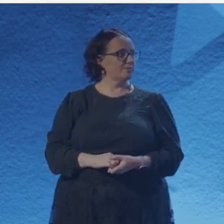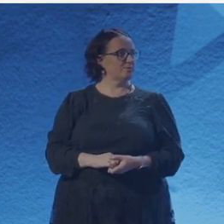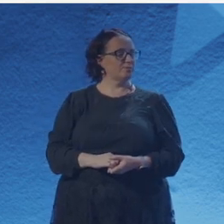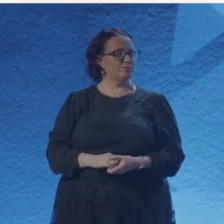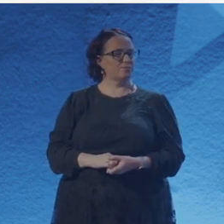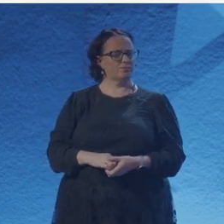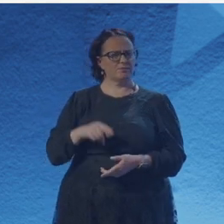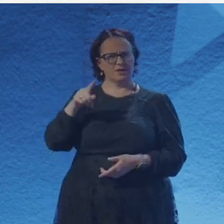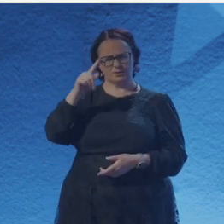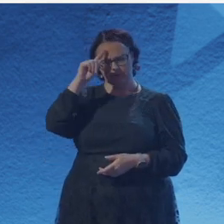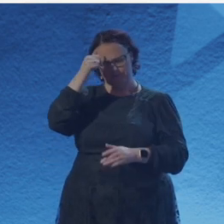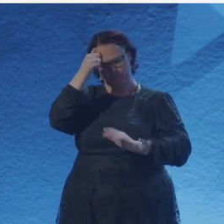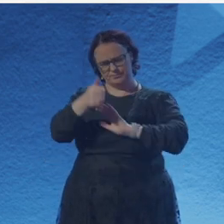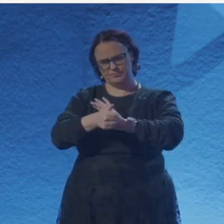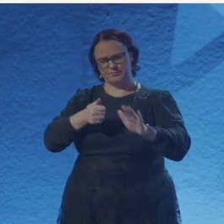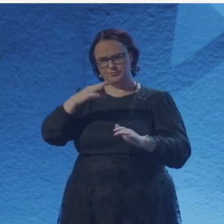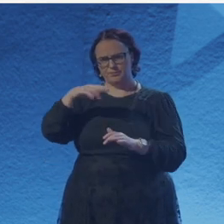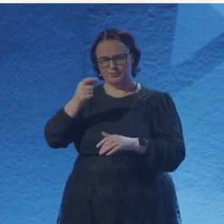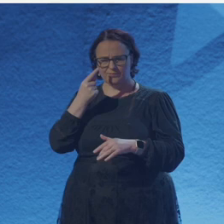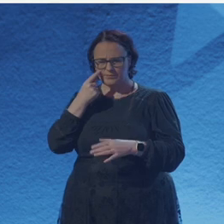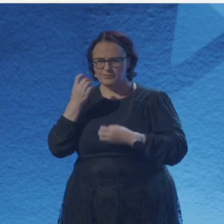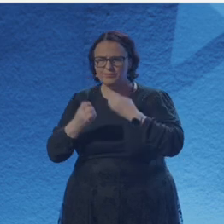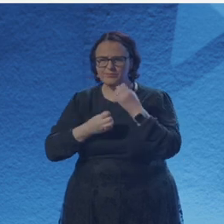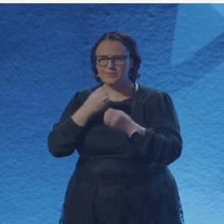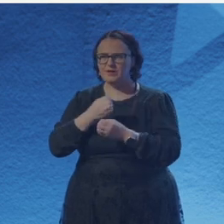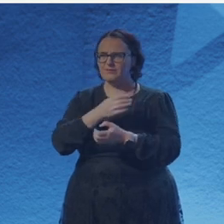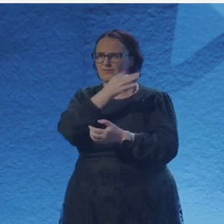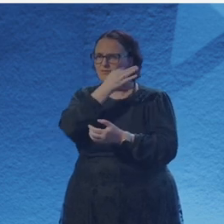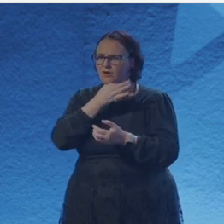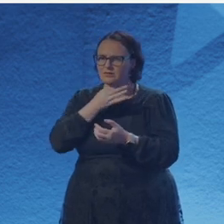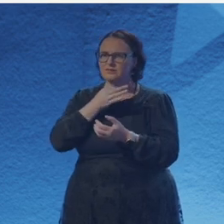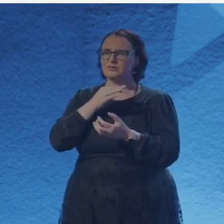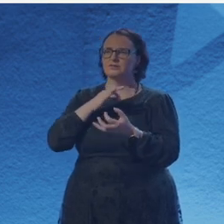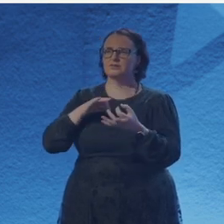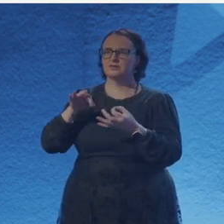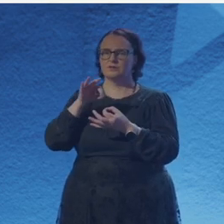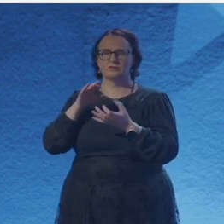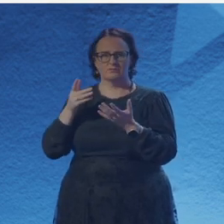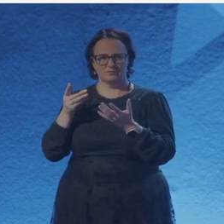of small particles, which was revolutionary. But as Einstein showed later, that's certainly true